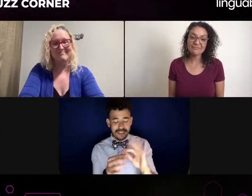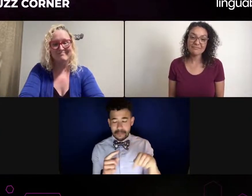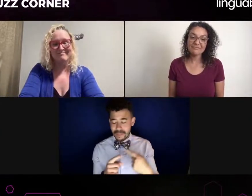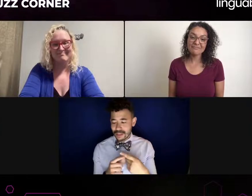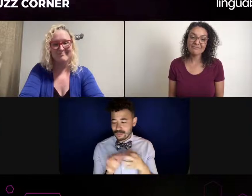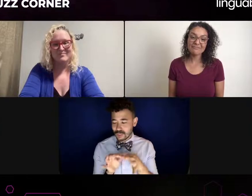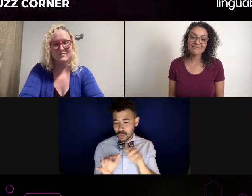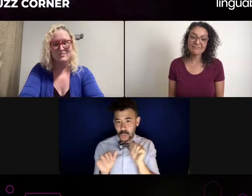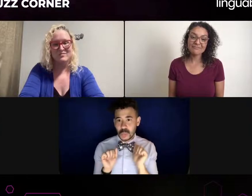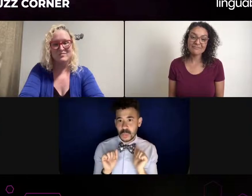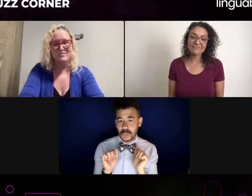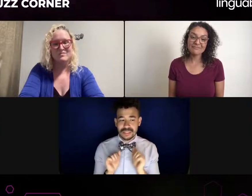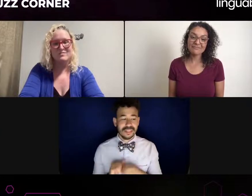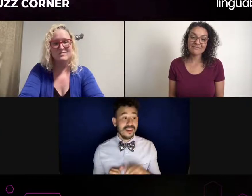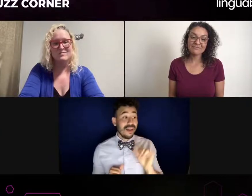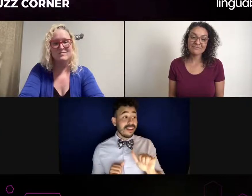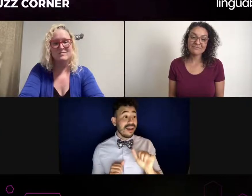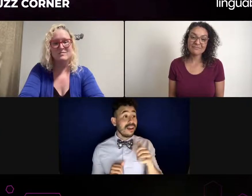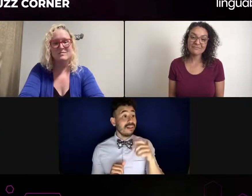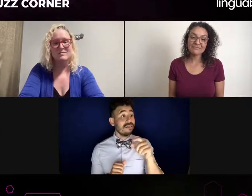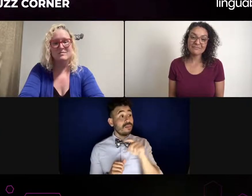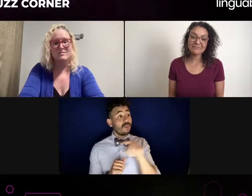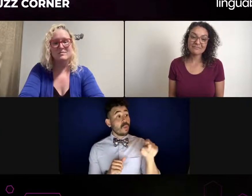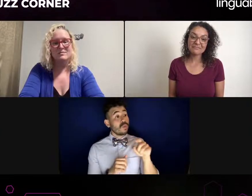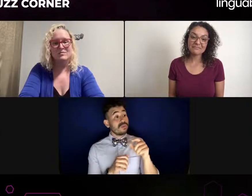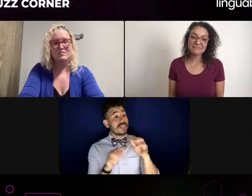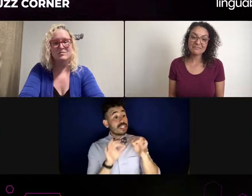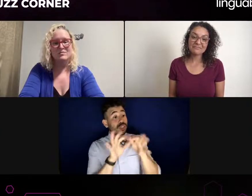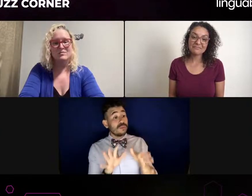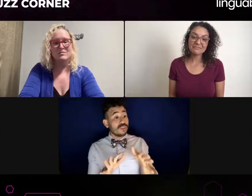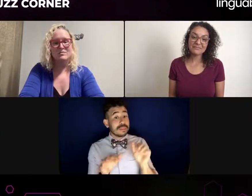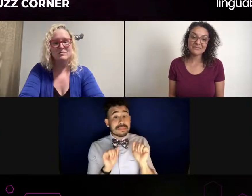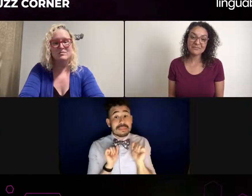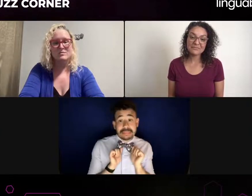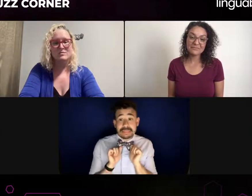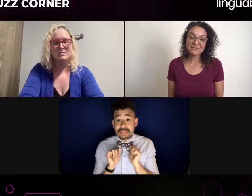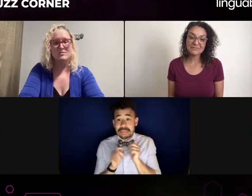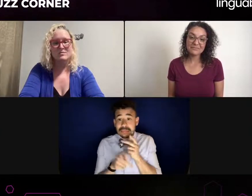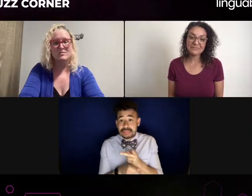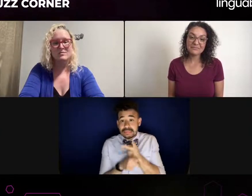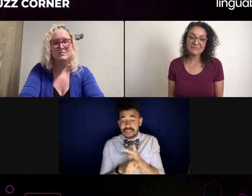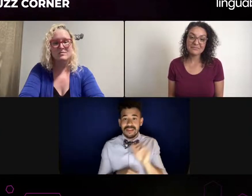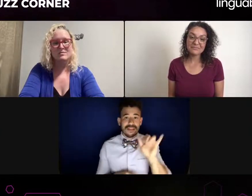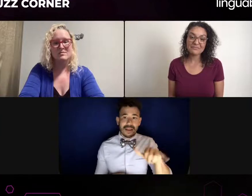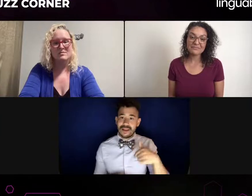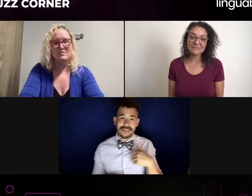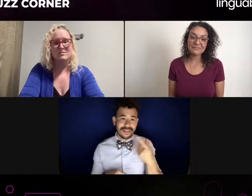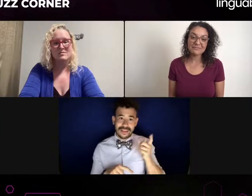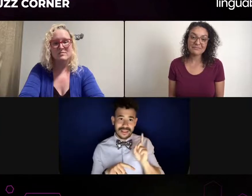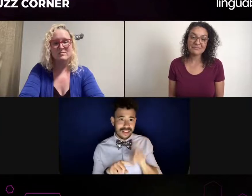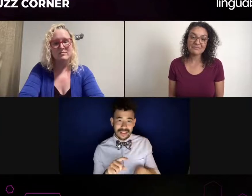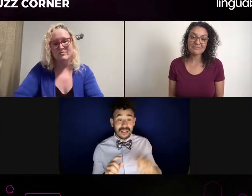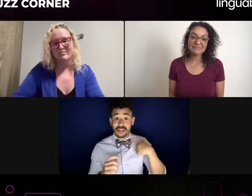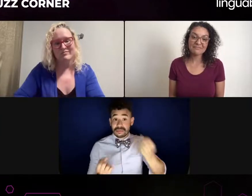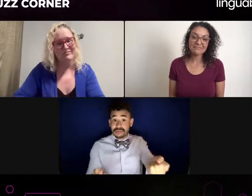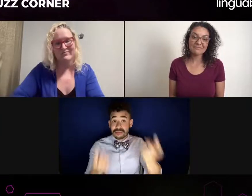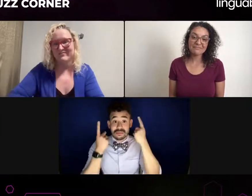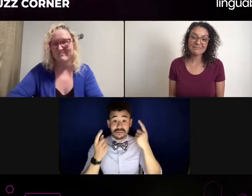So I need an interpreter who can match that energy as well as not like kind of